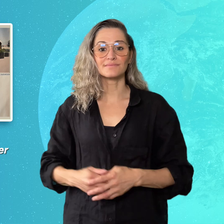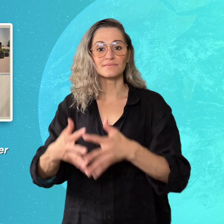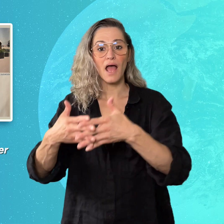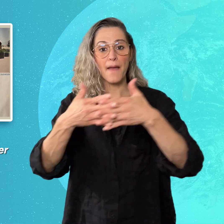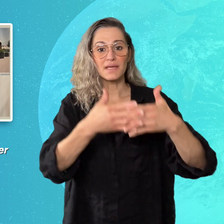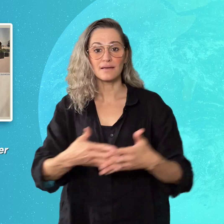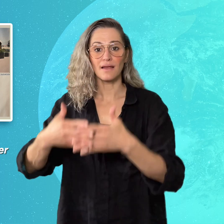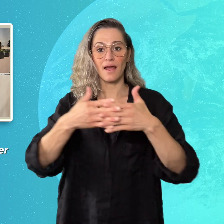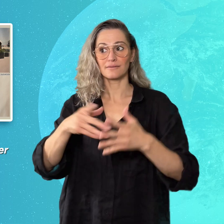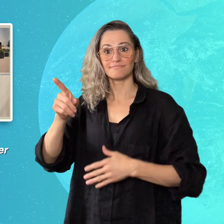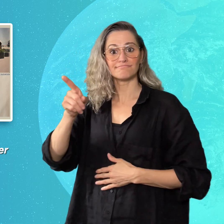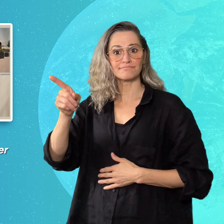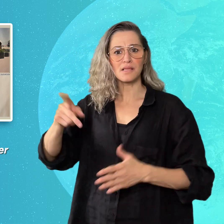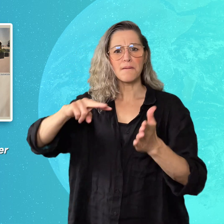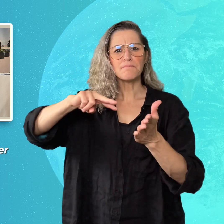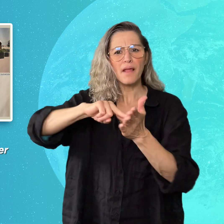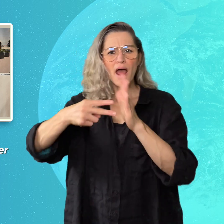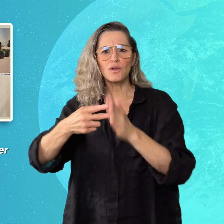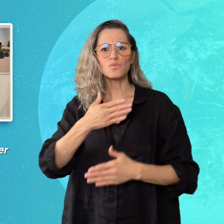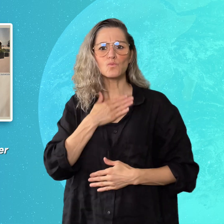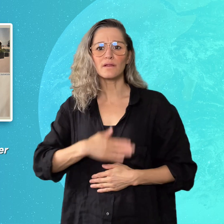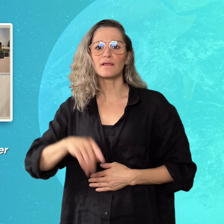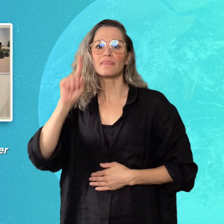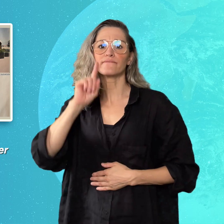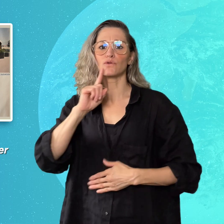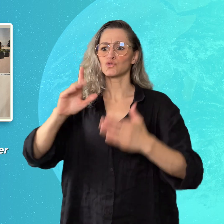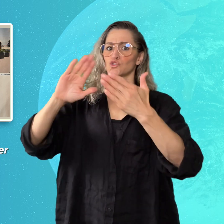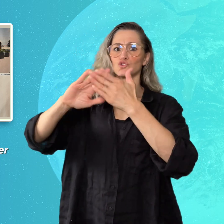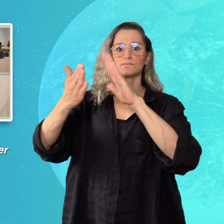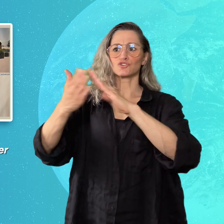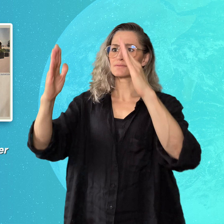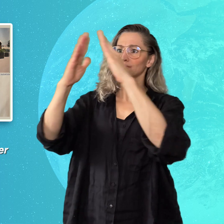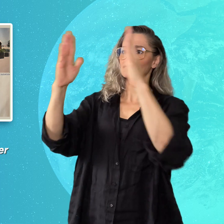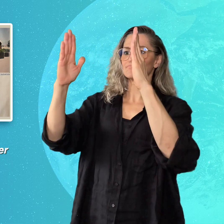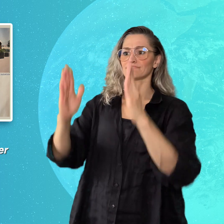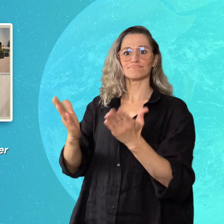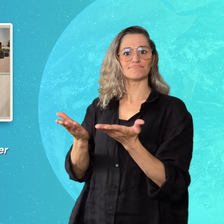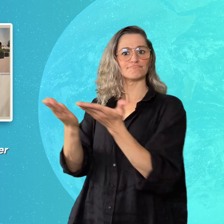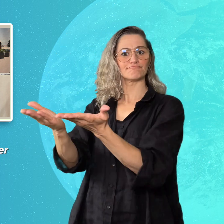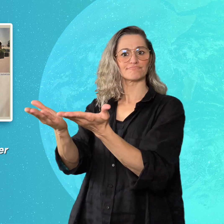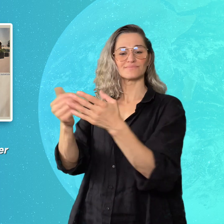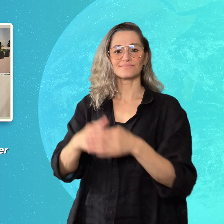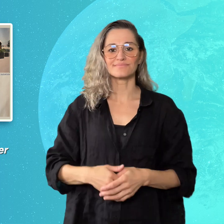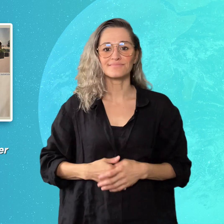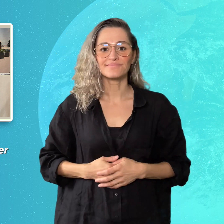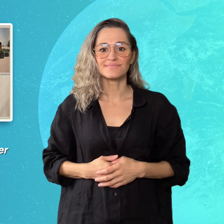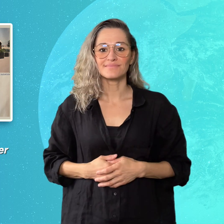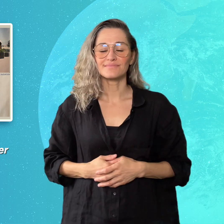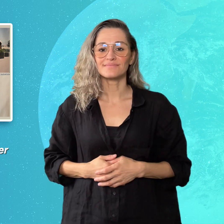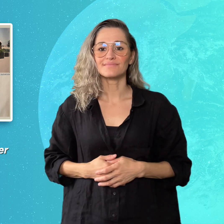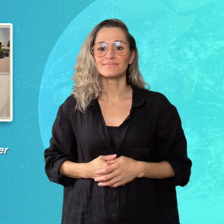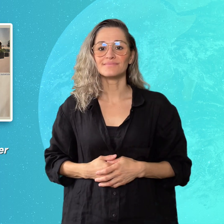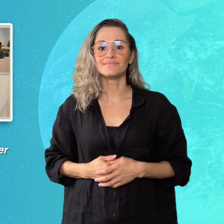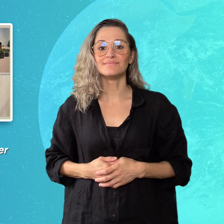Plans for Deaf Community Center